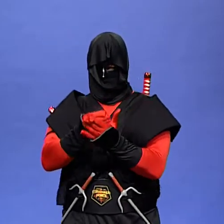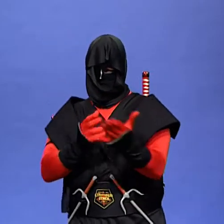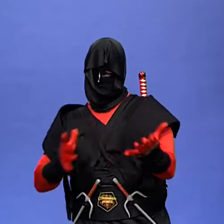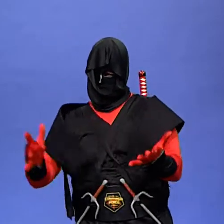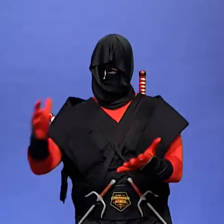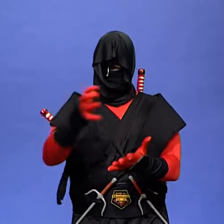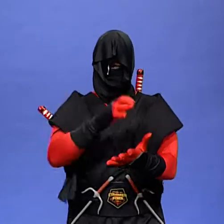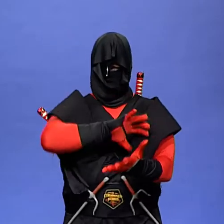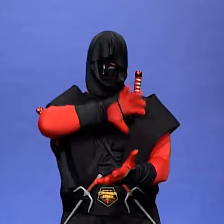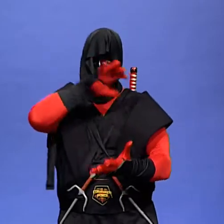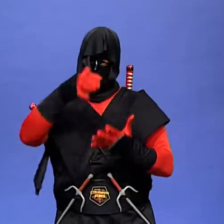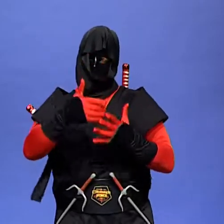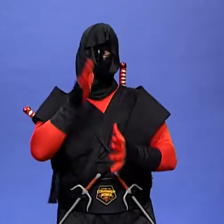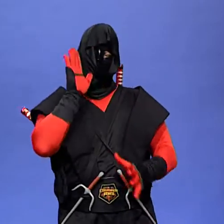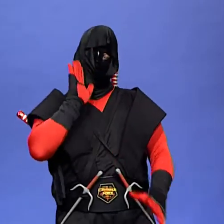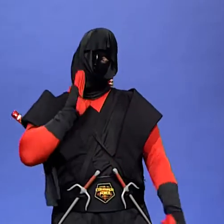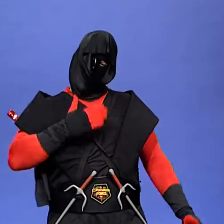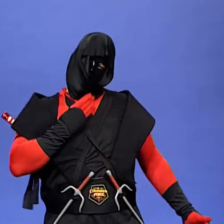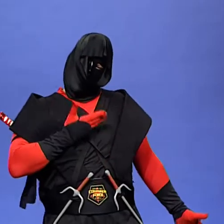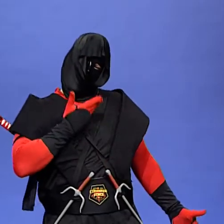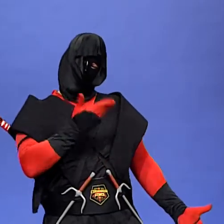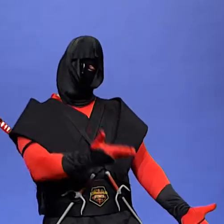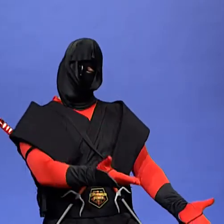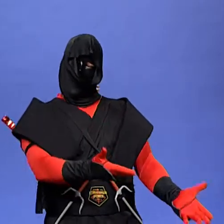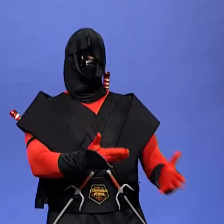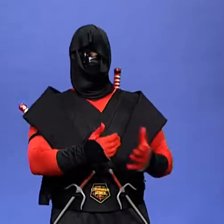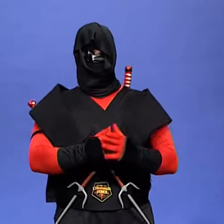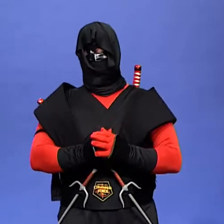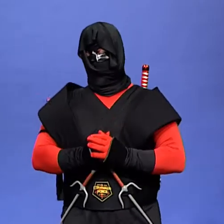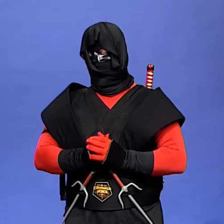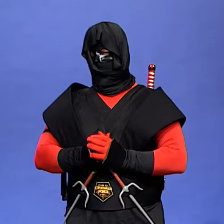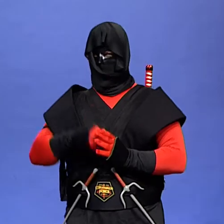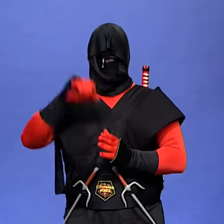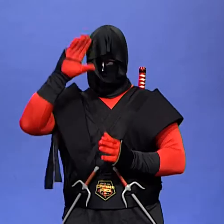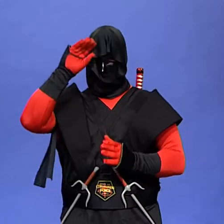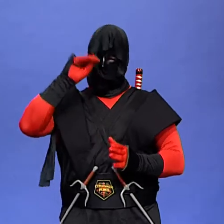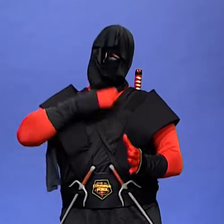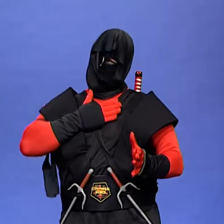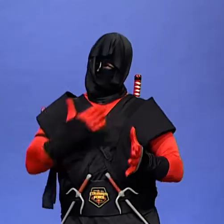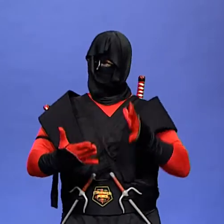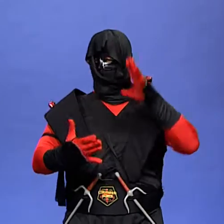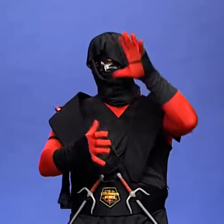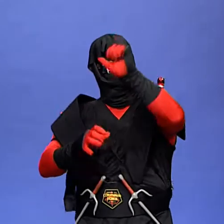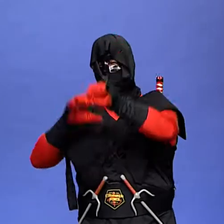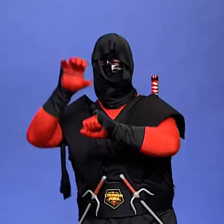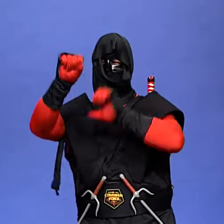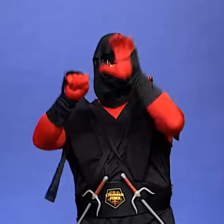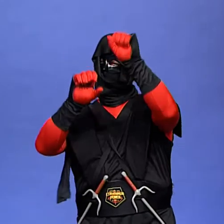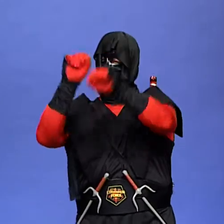you will be happy and so the boy climbed up the tree and gathered